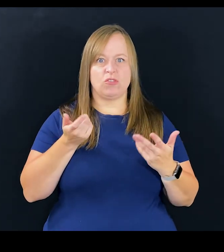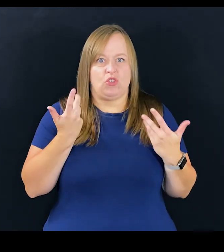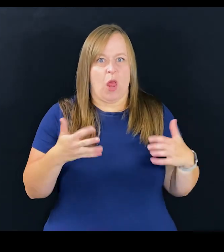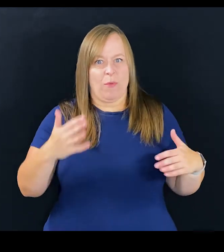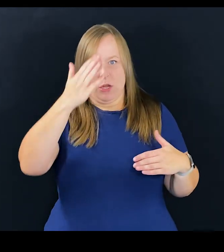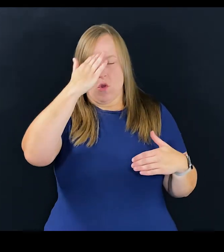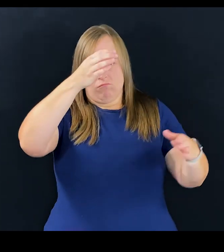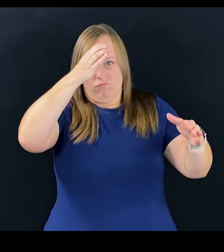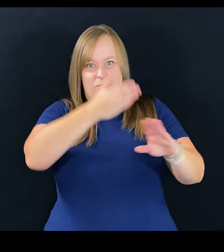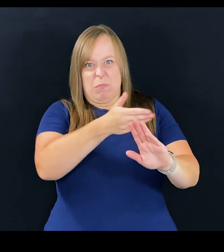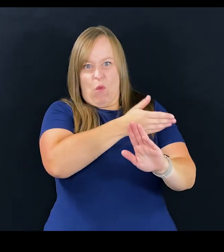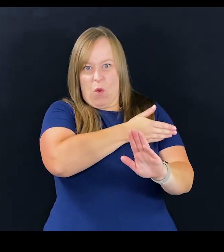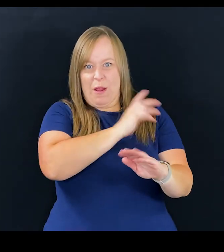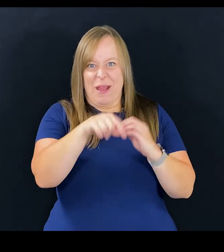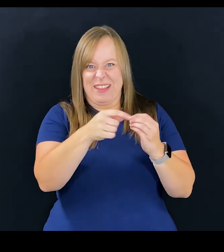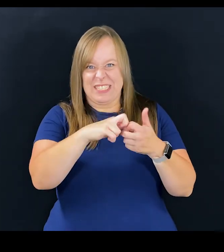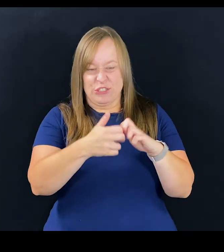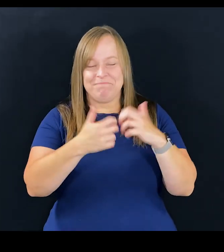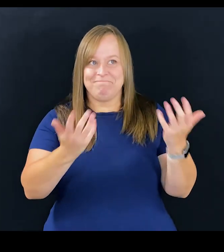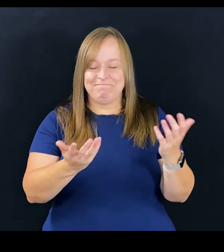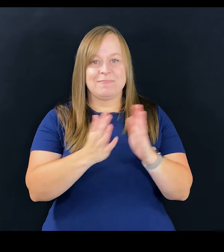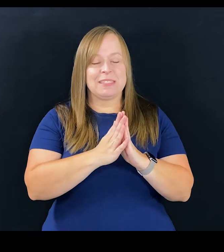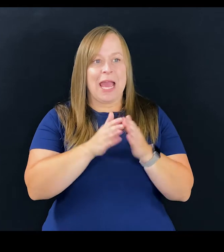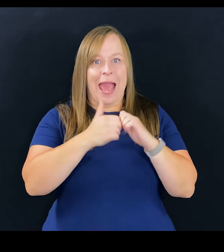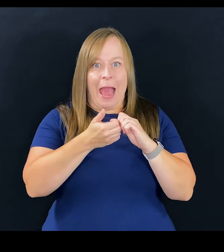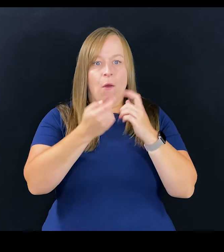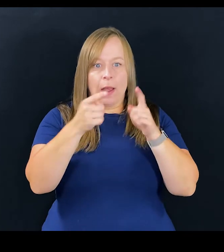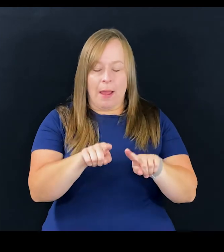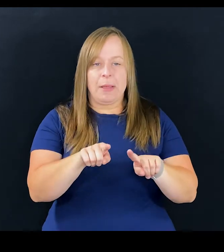that should otherwise have been educated. And the way it happens